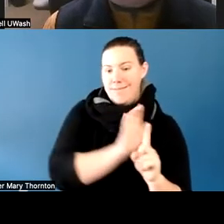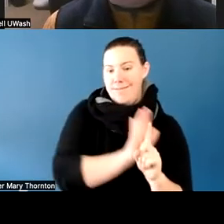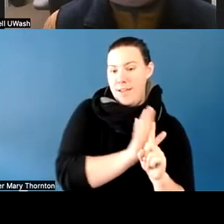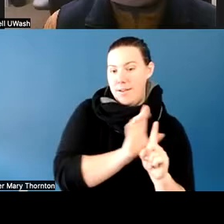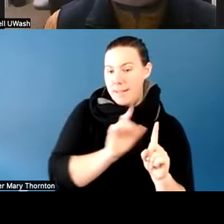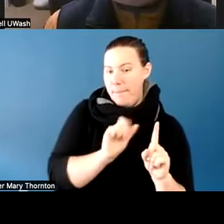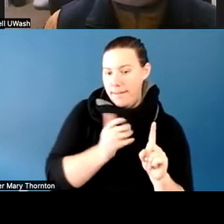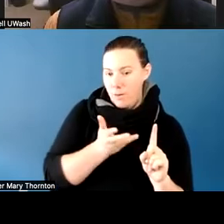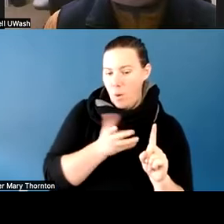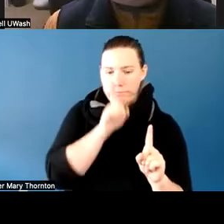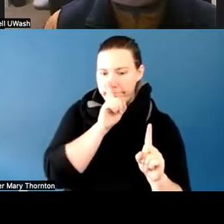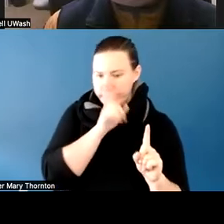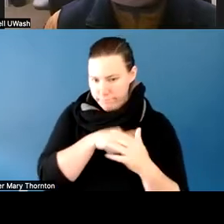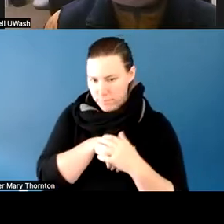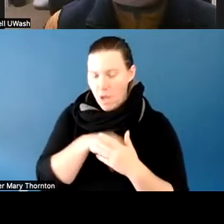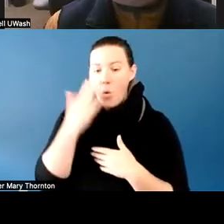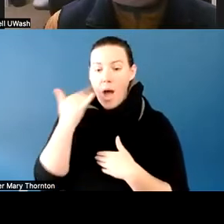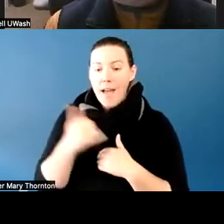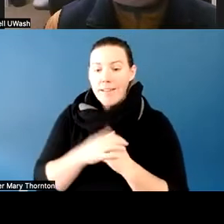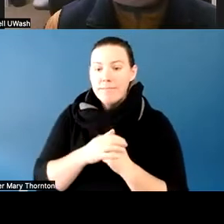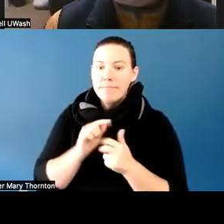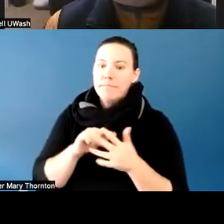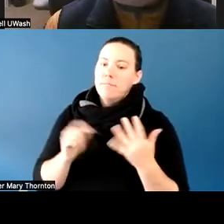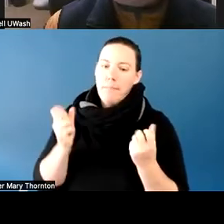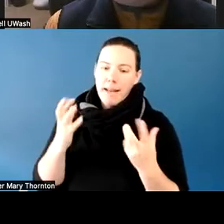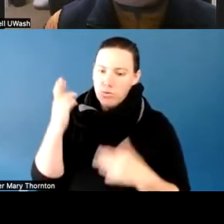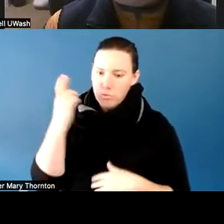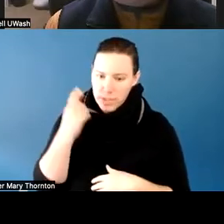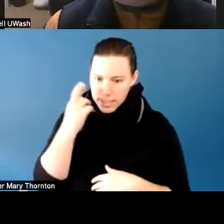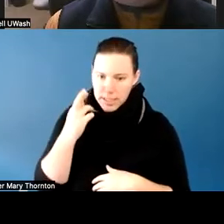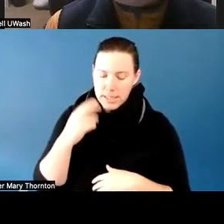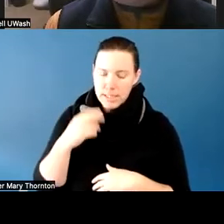Now, there's multiple reasons for that. One, it's a privacy issue.